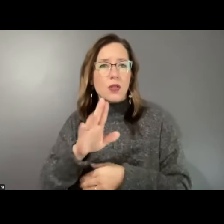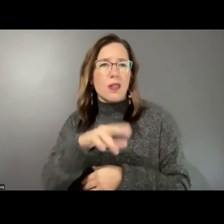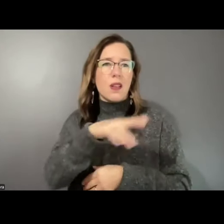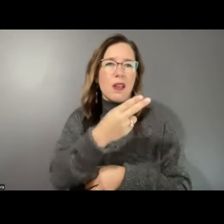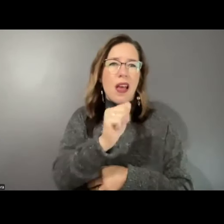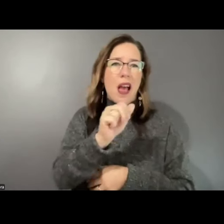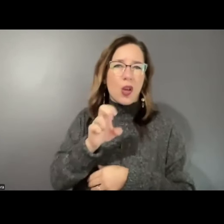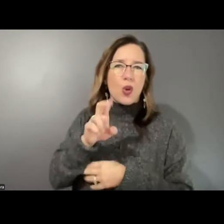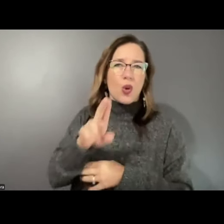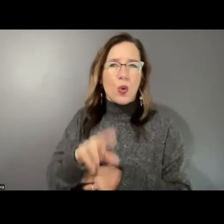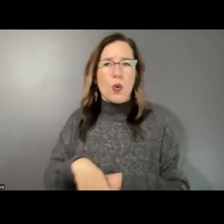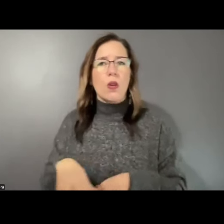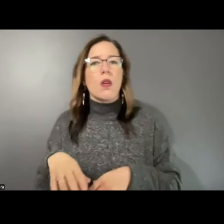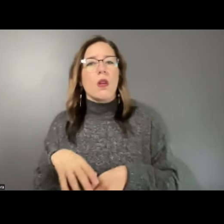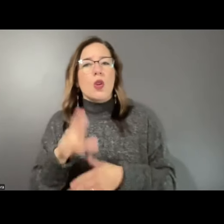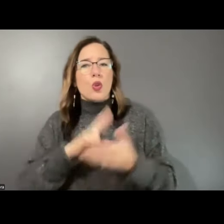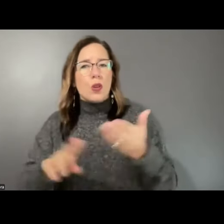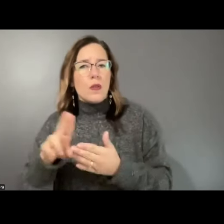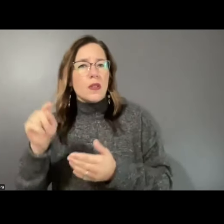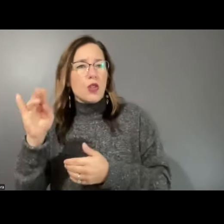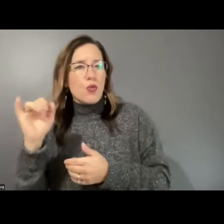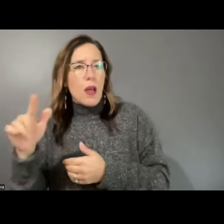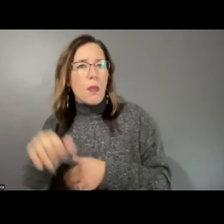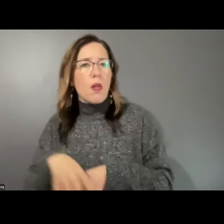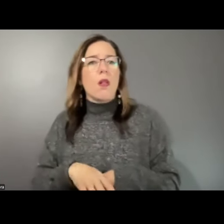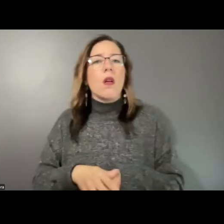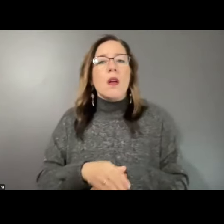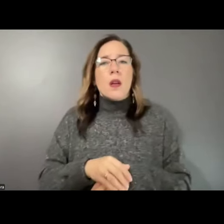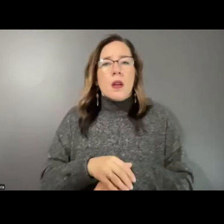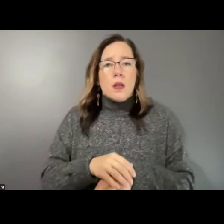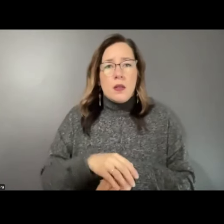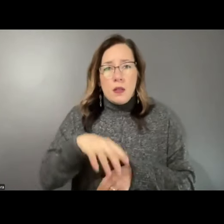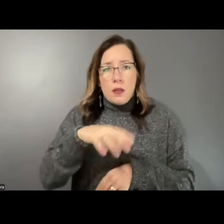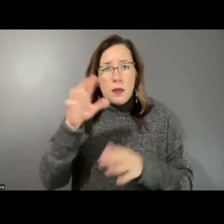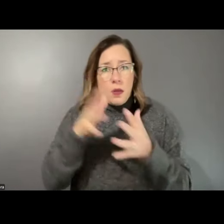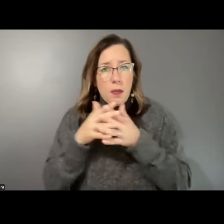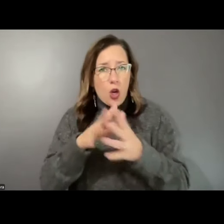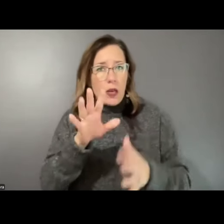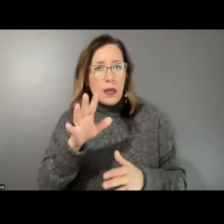American Indian and Alaska Native tribes, predominantly Black institutions, Hispanic-serving